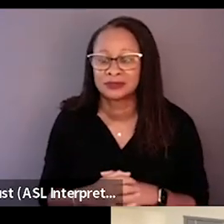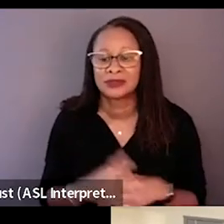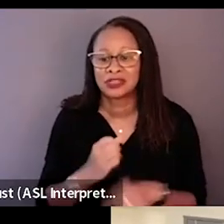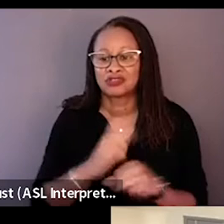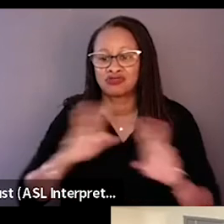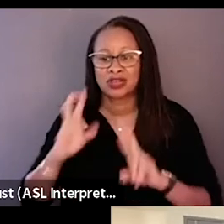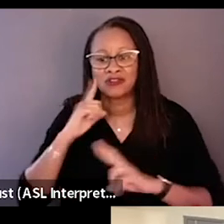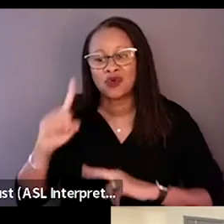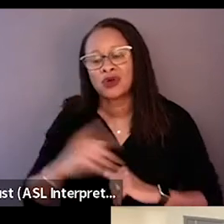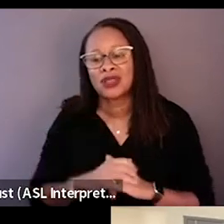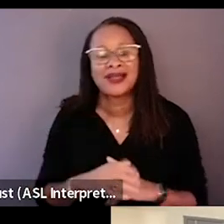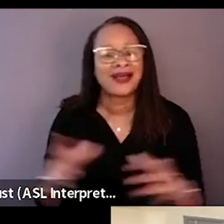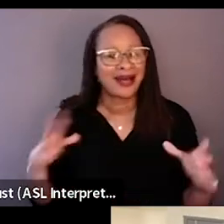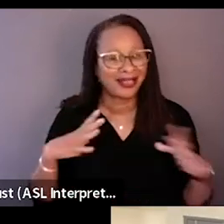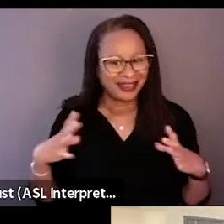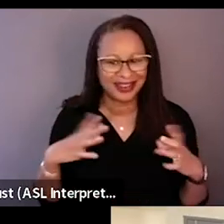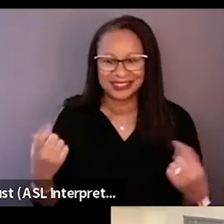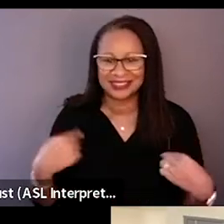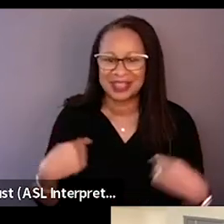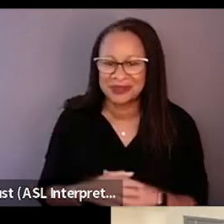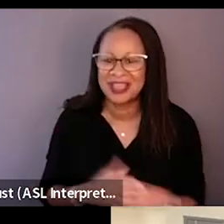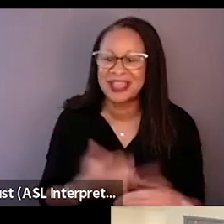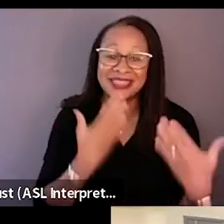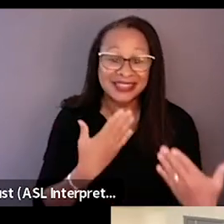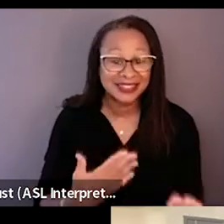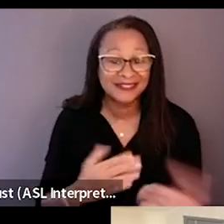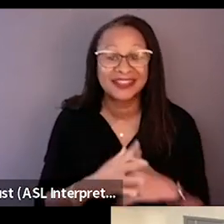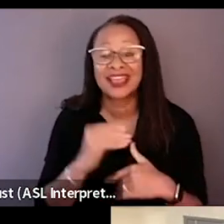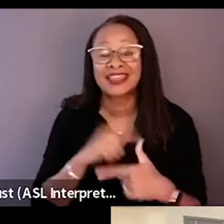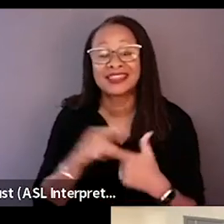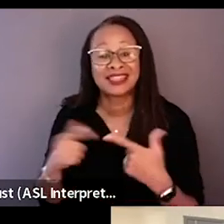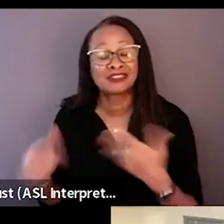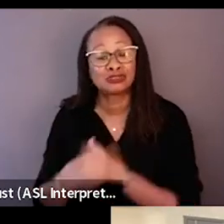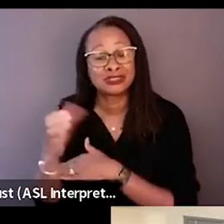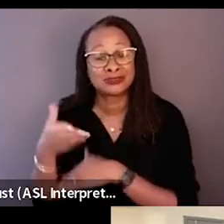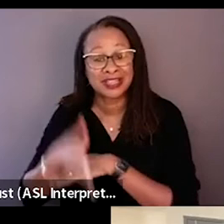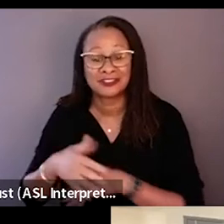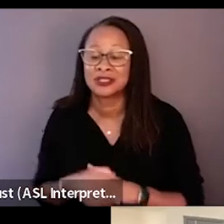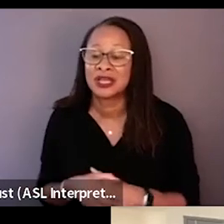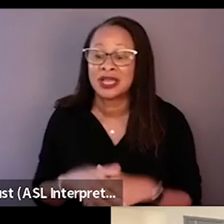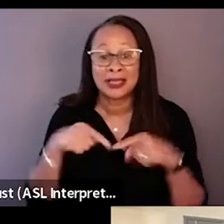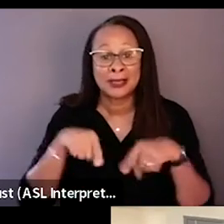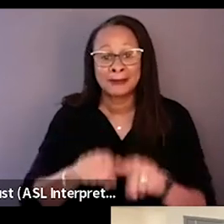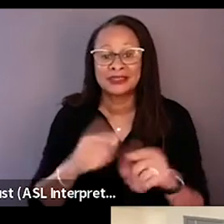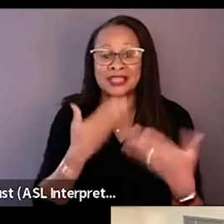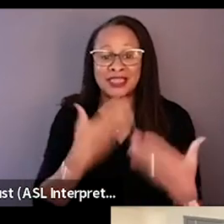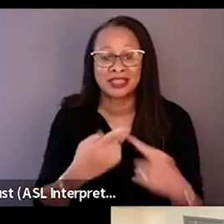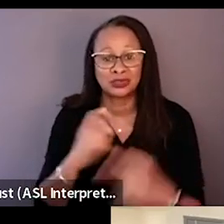for the holiday that's coming up. You get Thanksgiving and you get everything out. But in the meantime, thanks to Raquel and she-